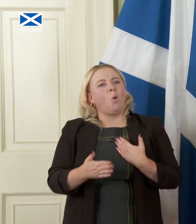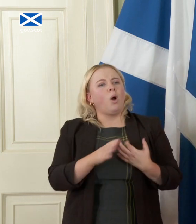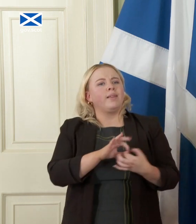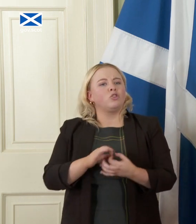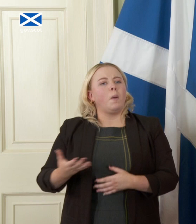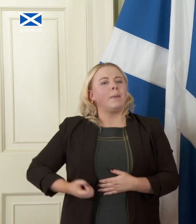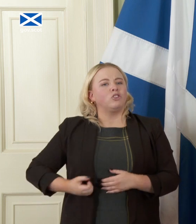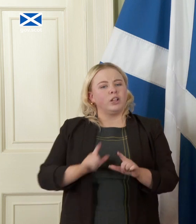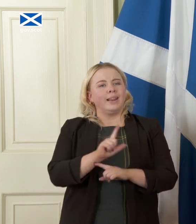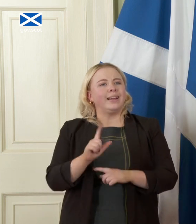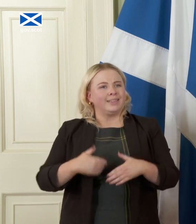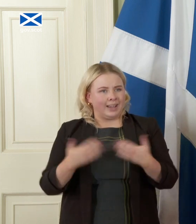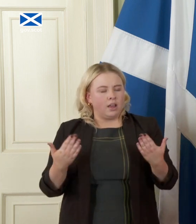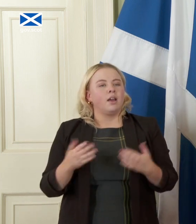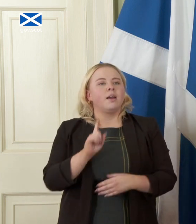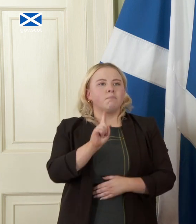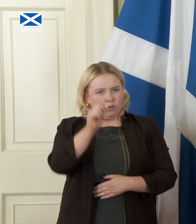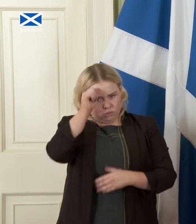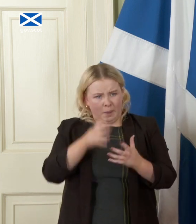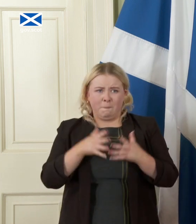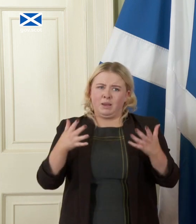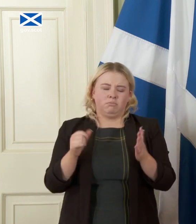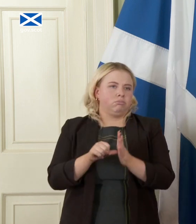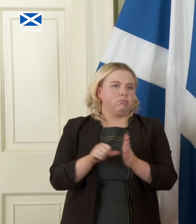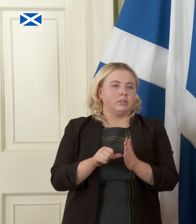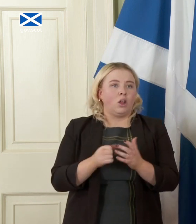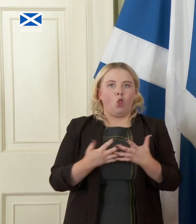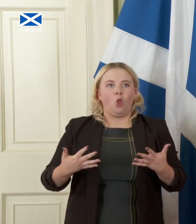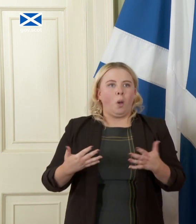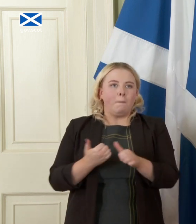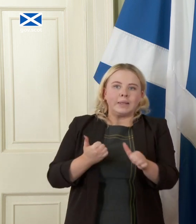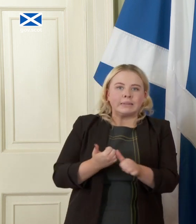it's a big big issue for a lot of businesses a lot of individuals so at this stage can you tell us